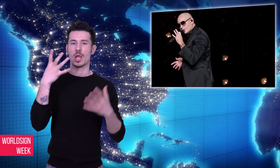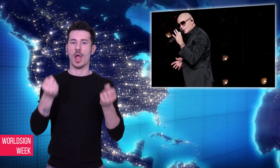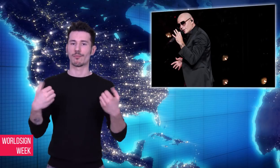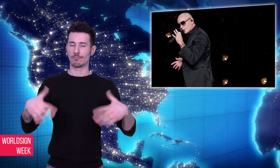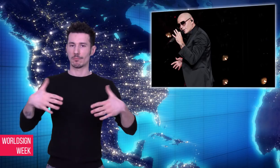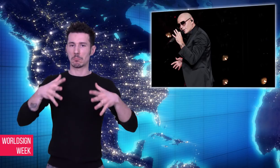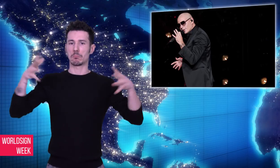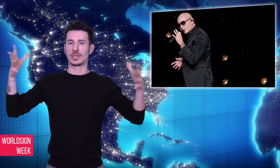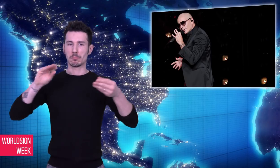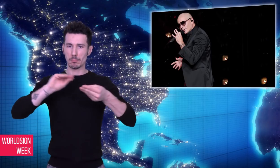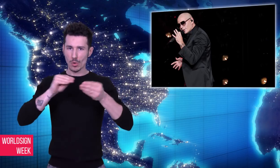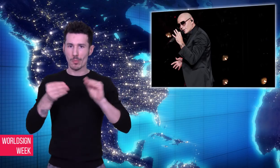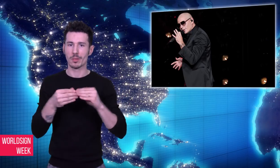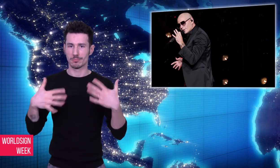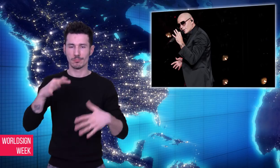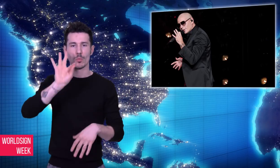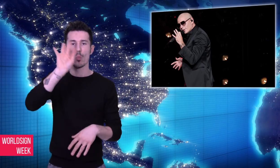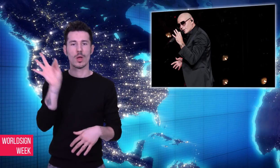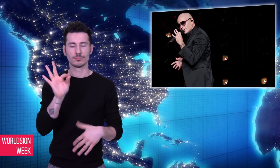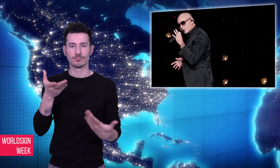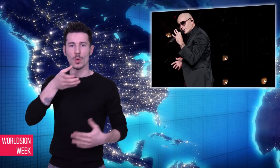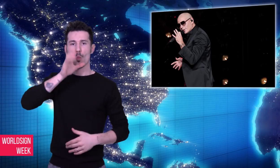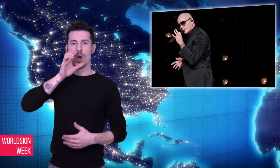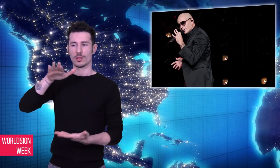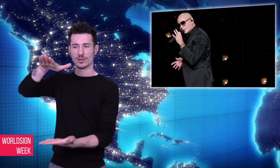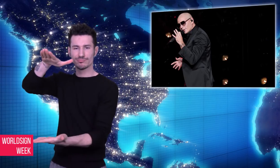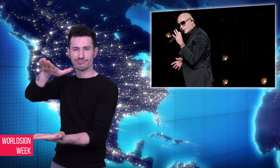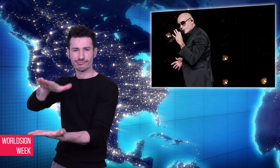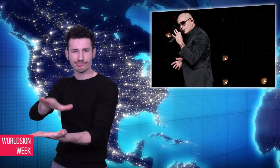contributed to this growing crisis in